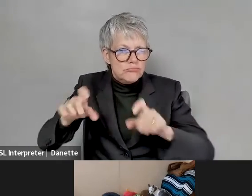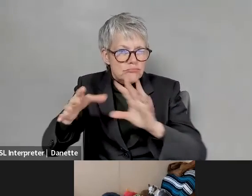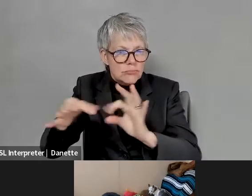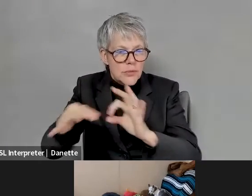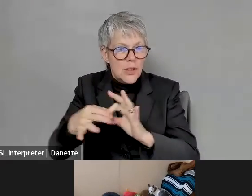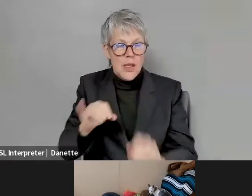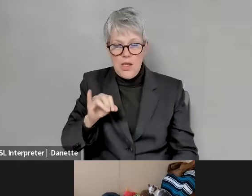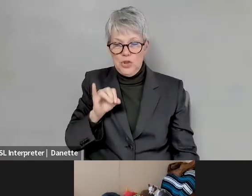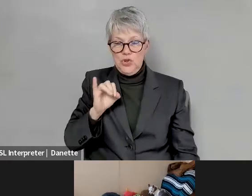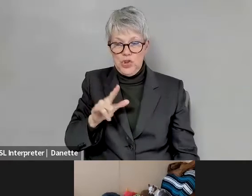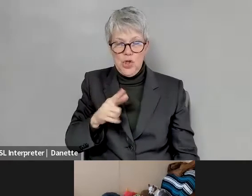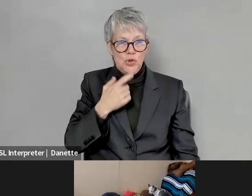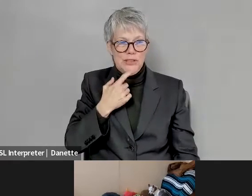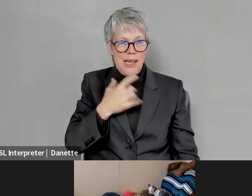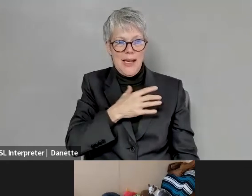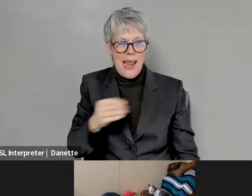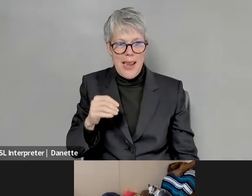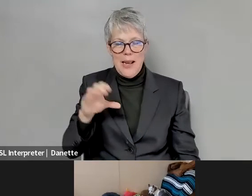Kelly Crosbie: and the camera set it when we got to meet beforehand.